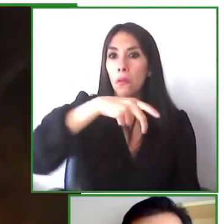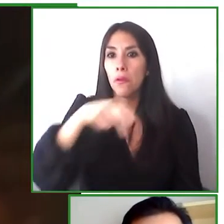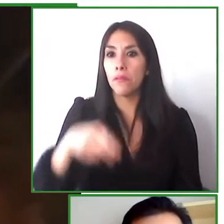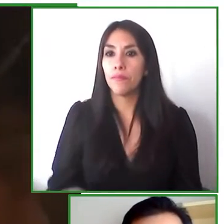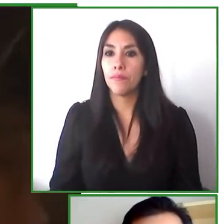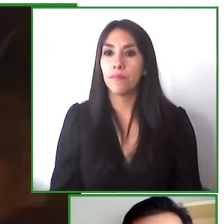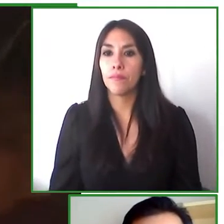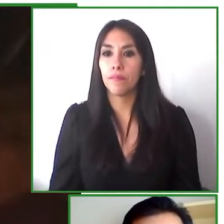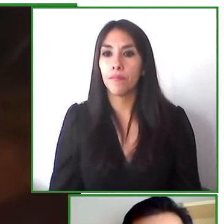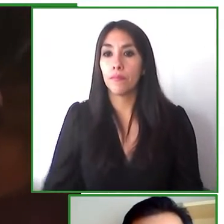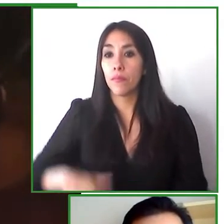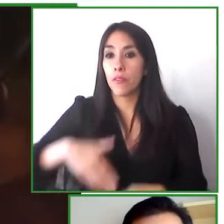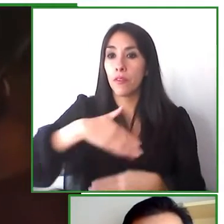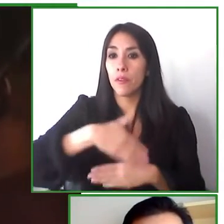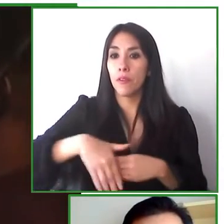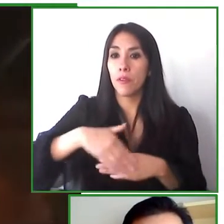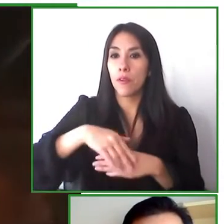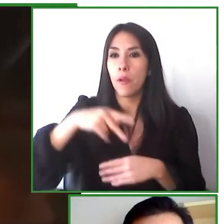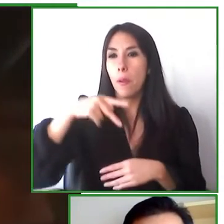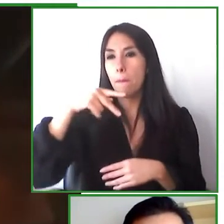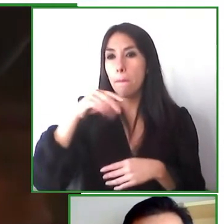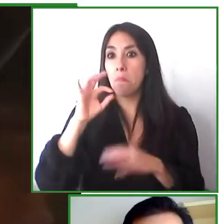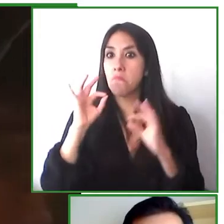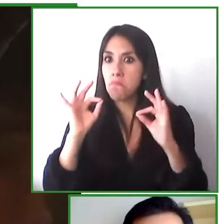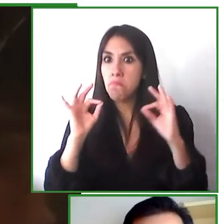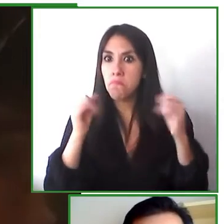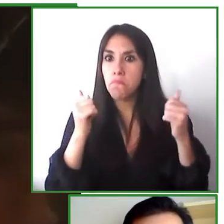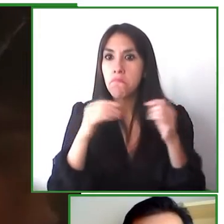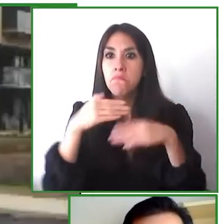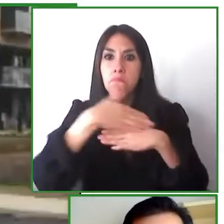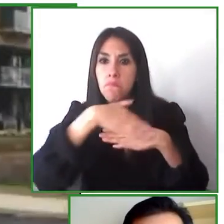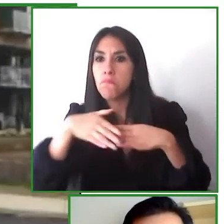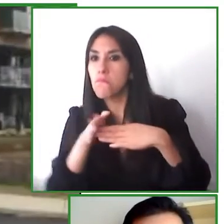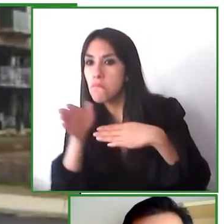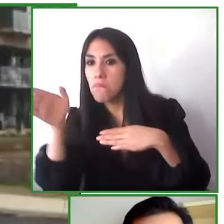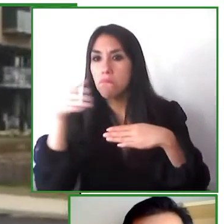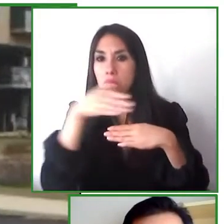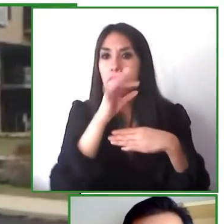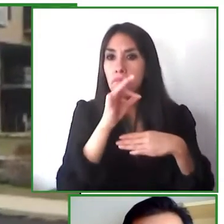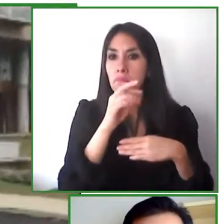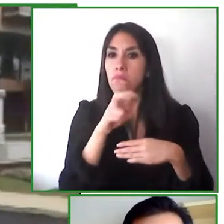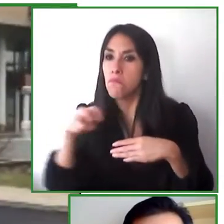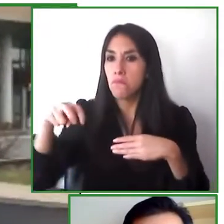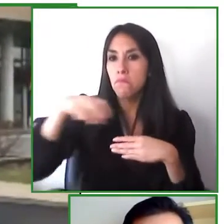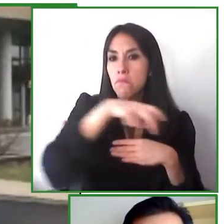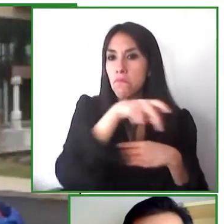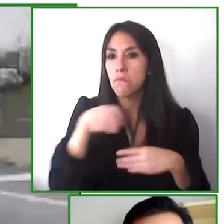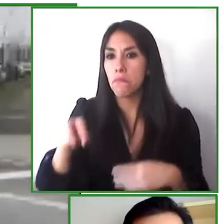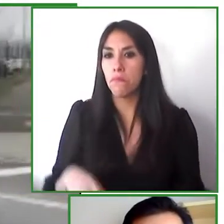so i have to go back another direction yes you're going to go to the corner